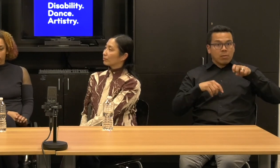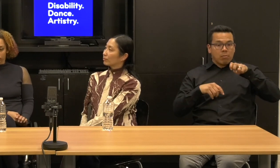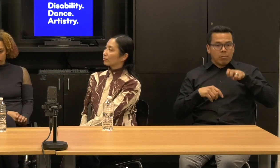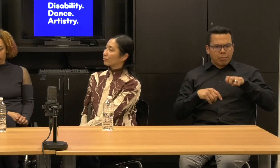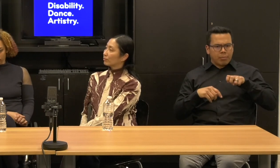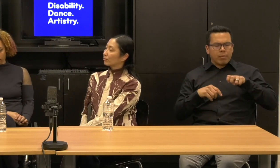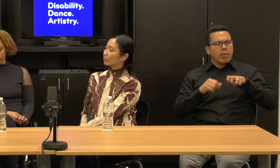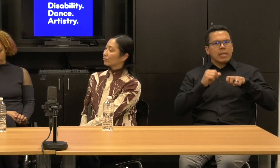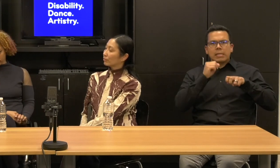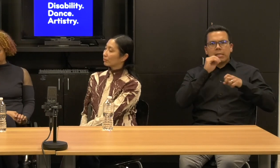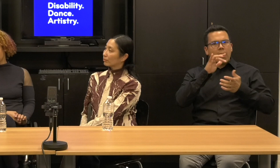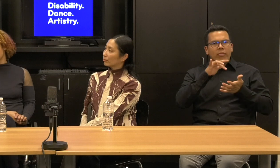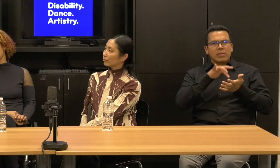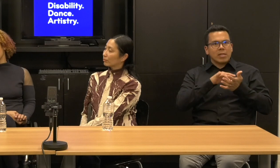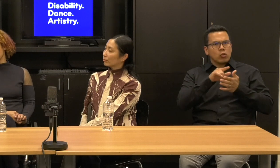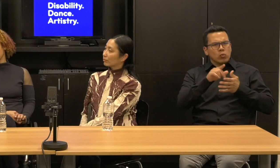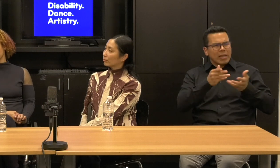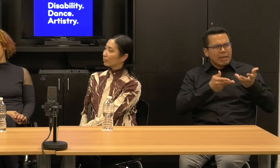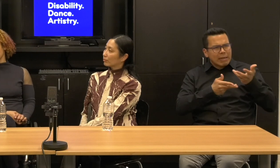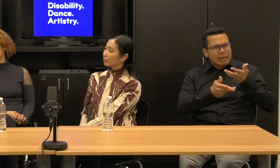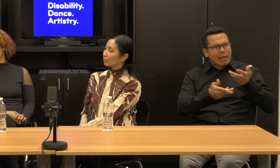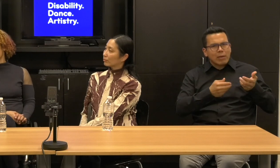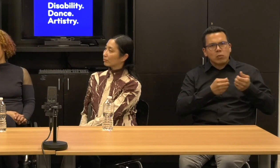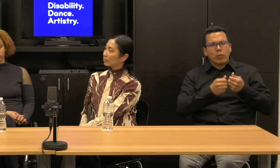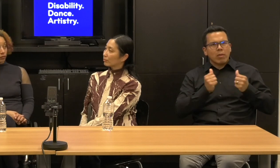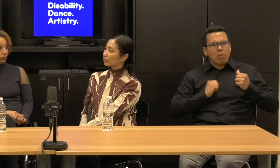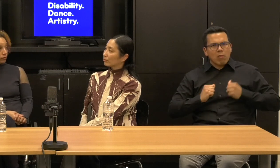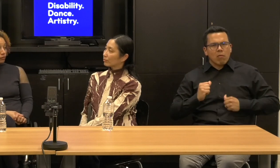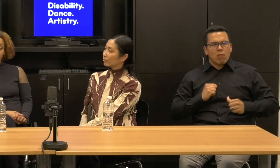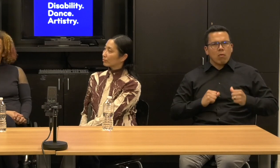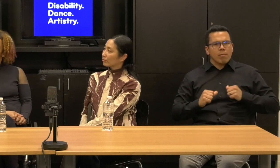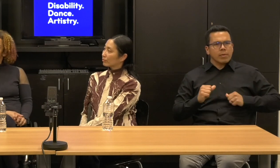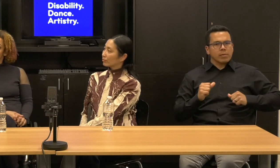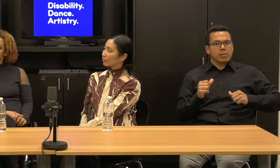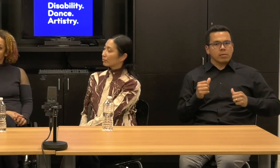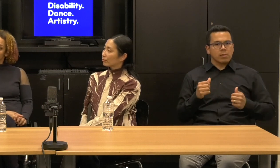So that means you can engage with the artistry, maybe not even in co presence, right?